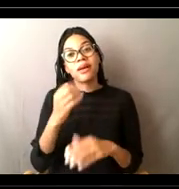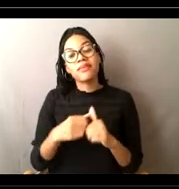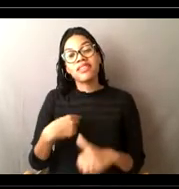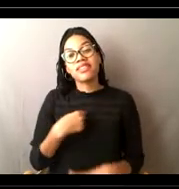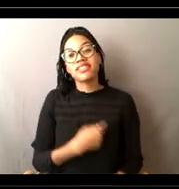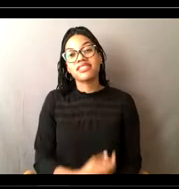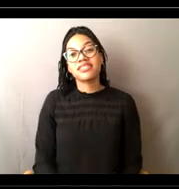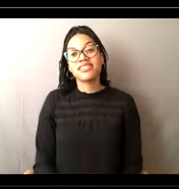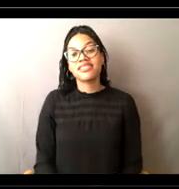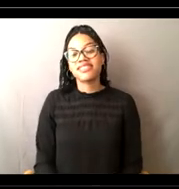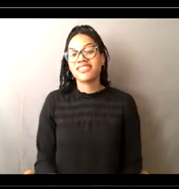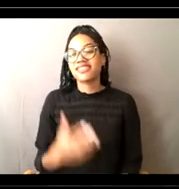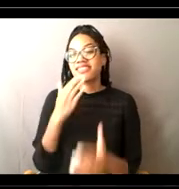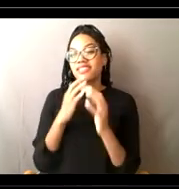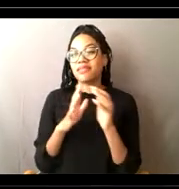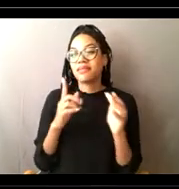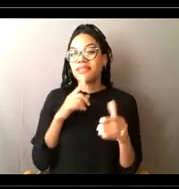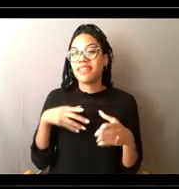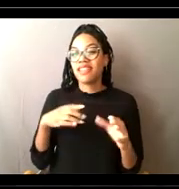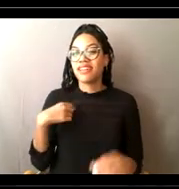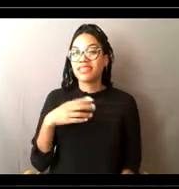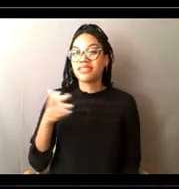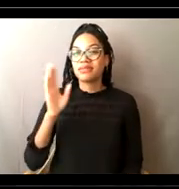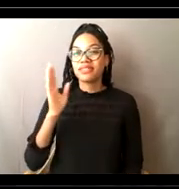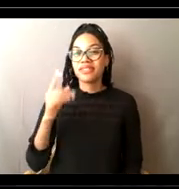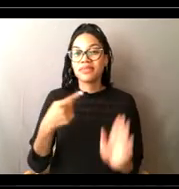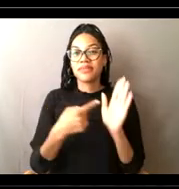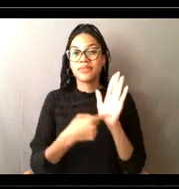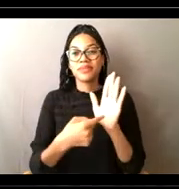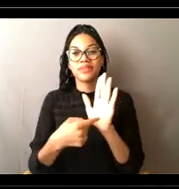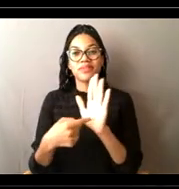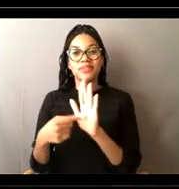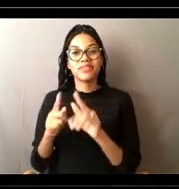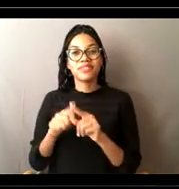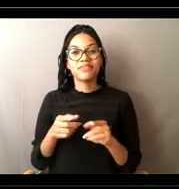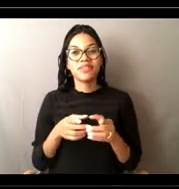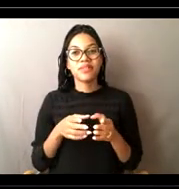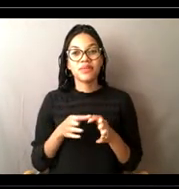Well, thanks for letting us present and show you all the different ways, various different ways